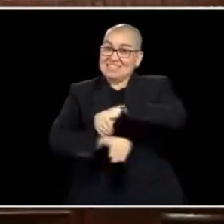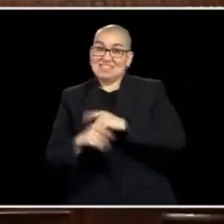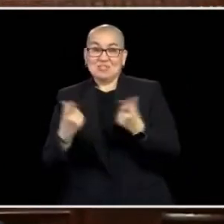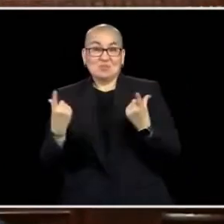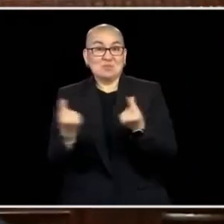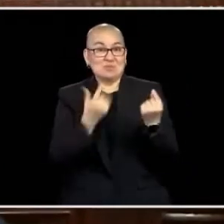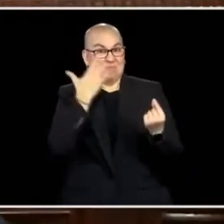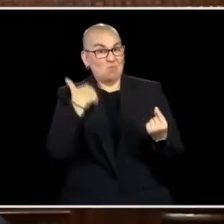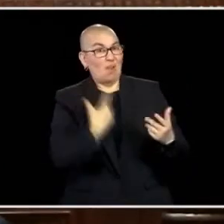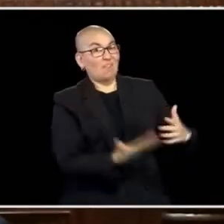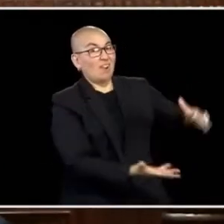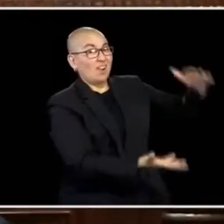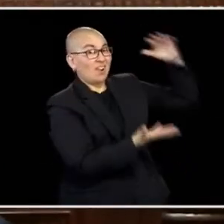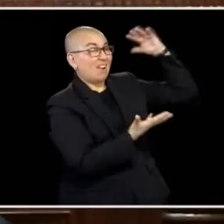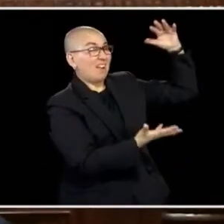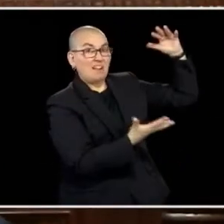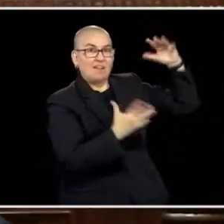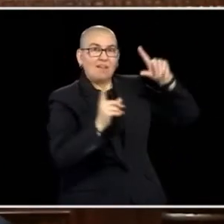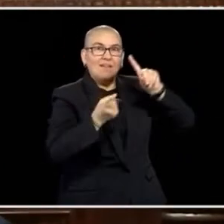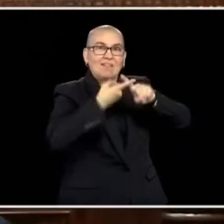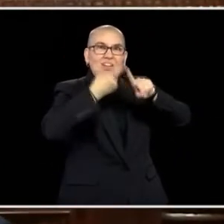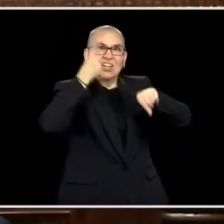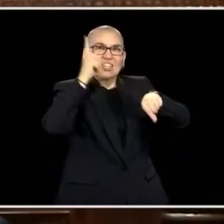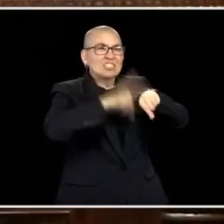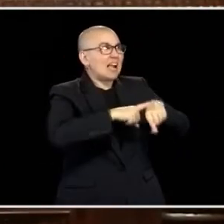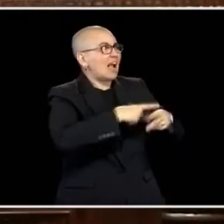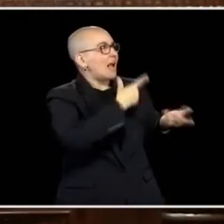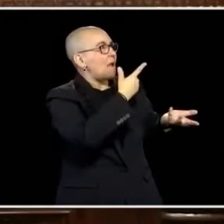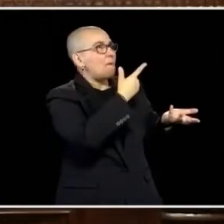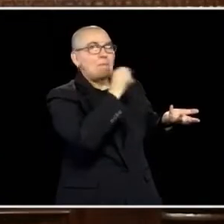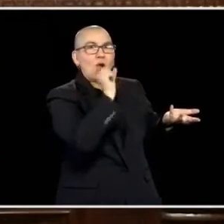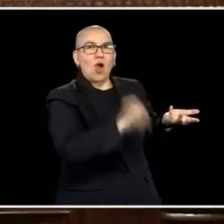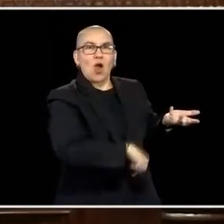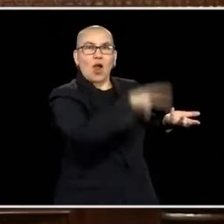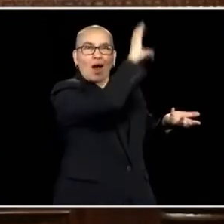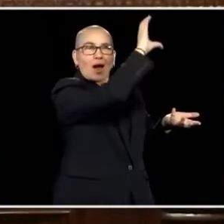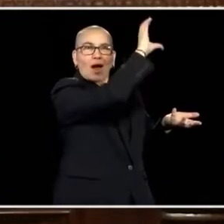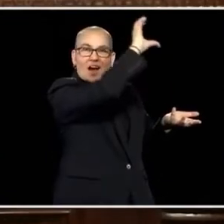RESPONSIBLY, TO FINALLY, FOR THE FIRST TIME, FULLY FUND OUR SCHOOLS THE WAY WE NEED TO.